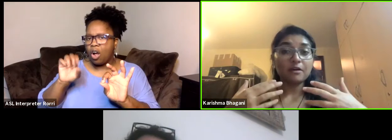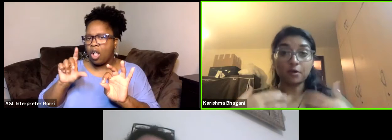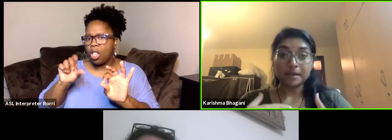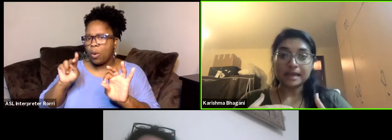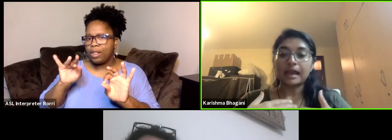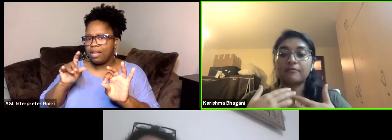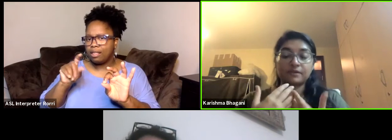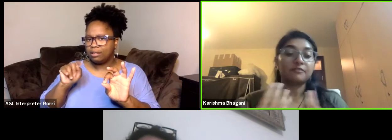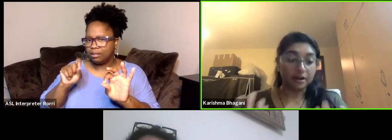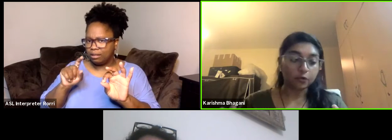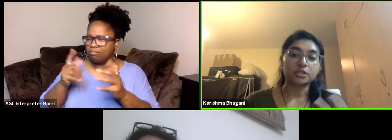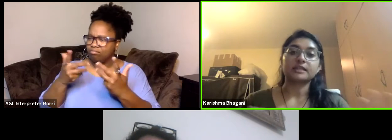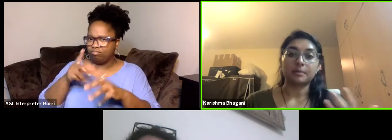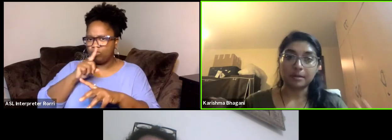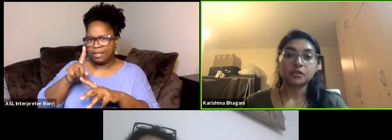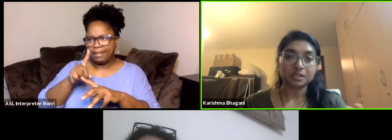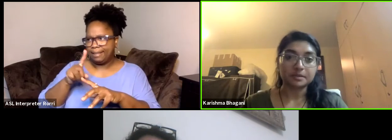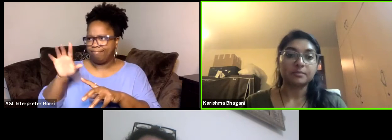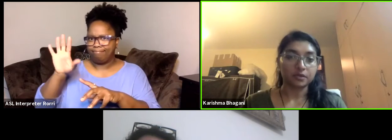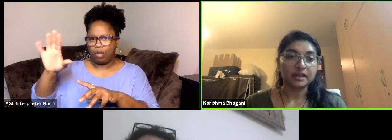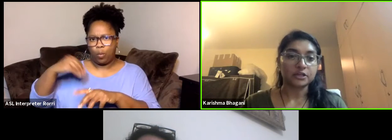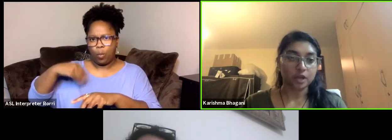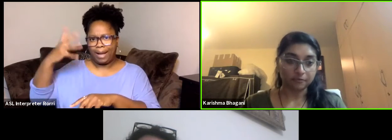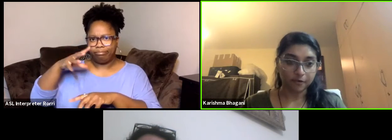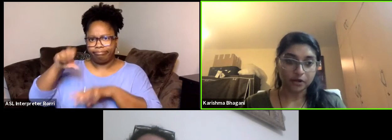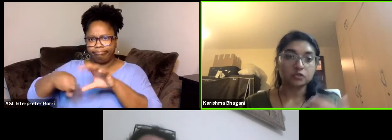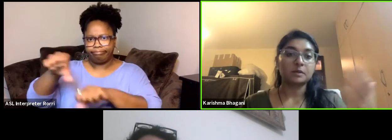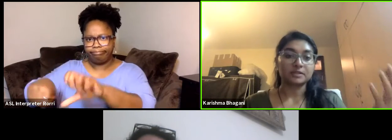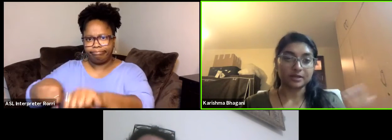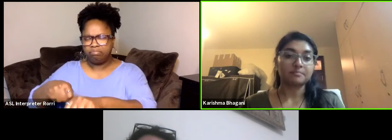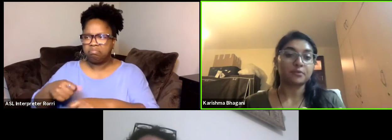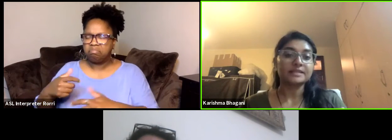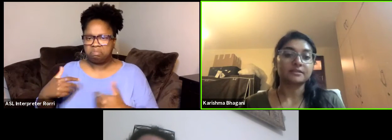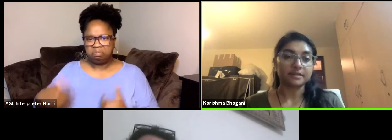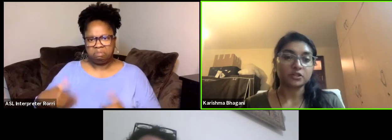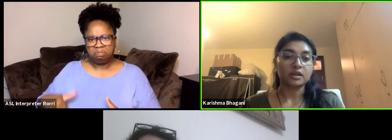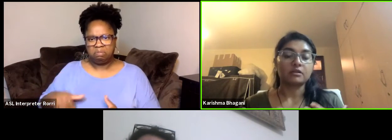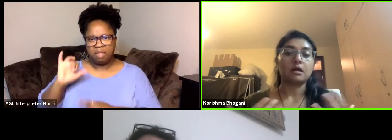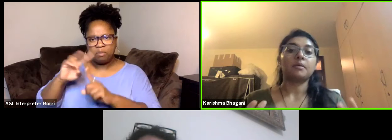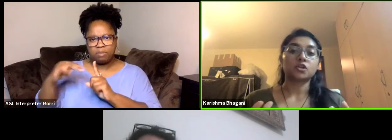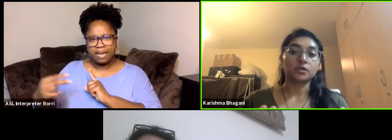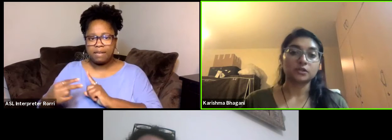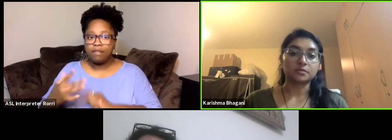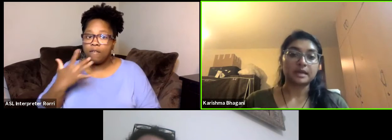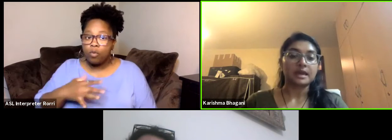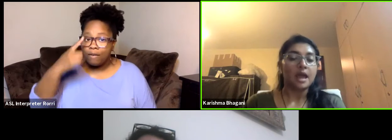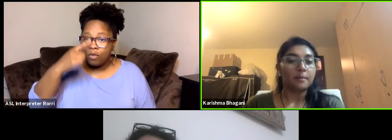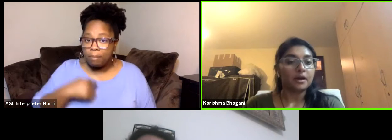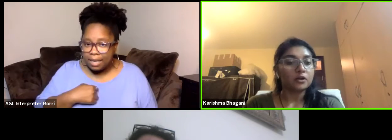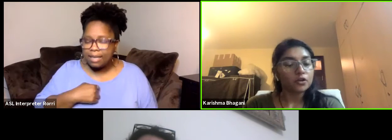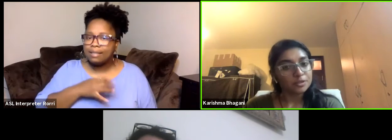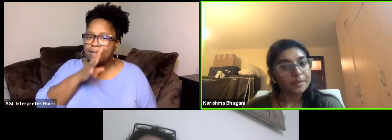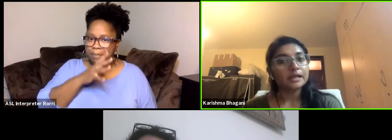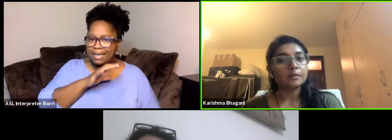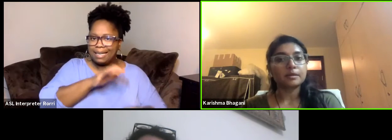For me, I feel very fortunate that I'm able to speak both English and French because it brings the region much closer to me. But could you speak a little bit